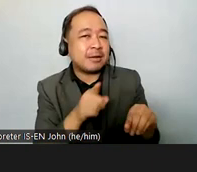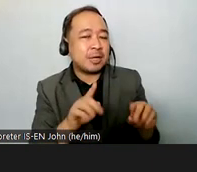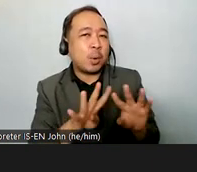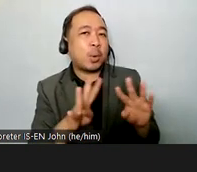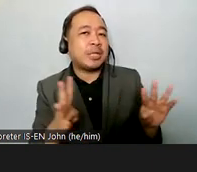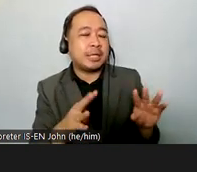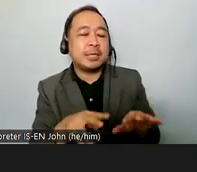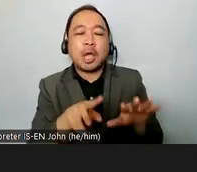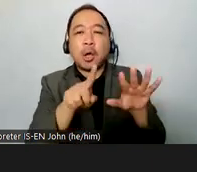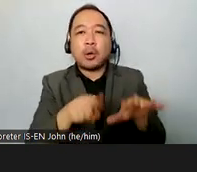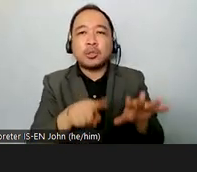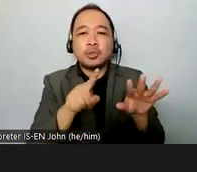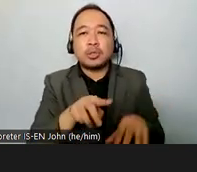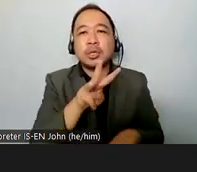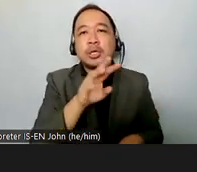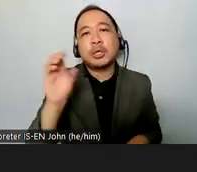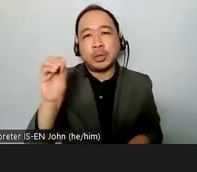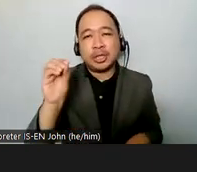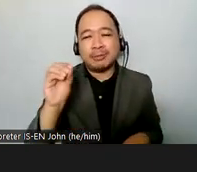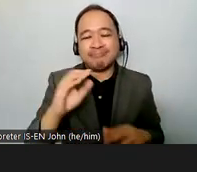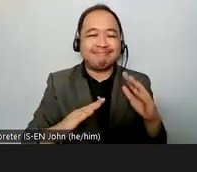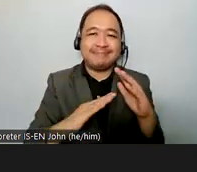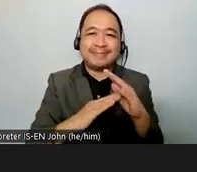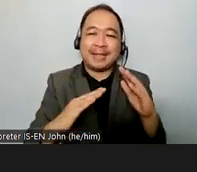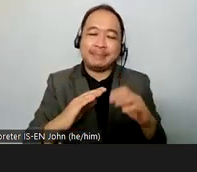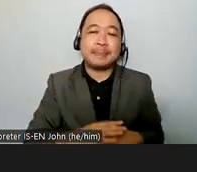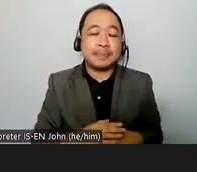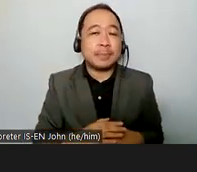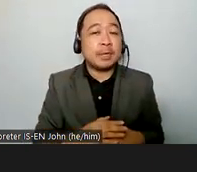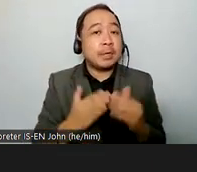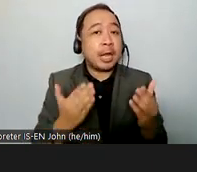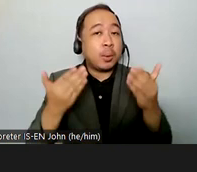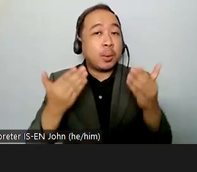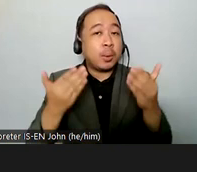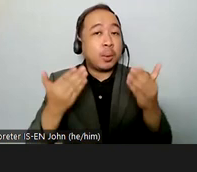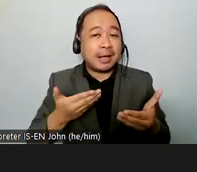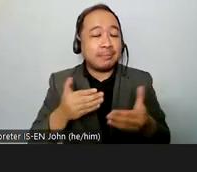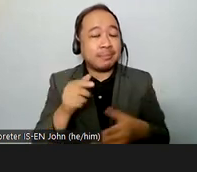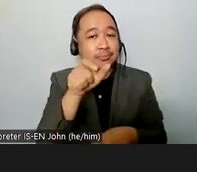yeah so um i now welcome all the speakers we have tina minkowitz